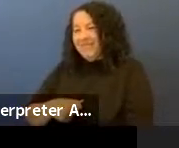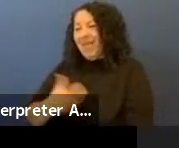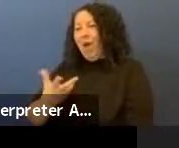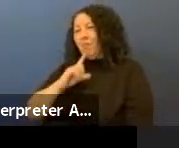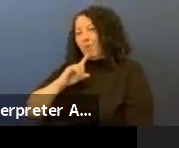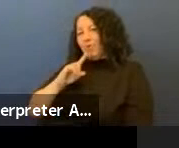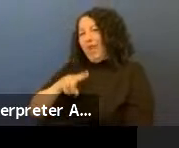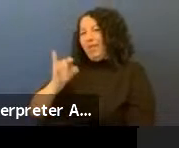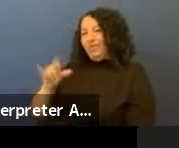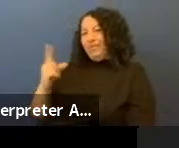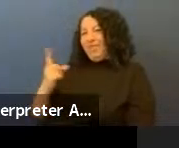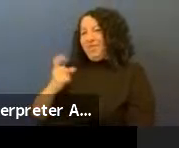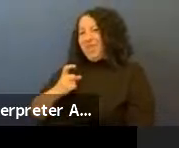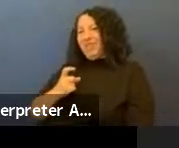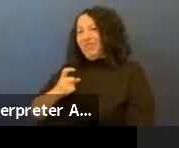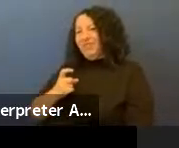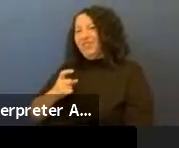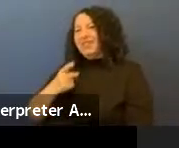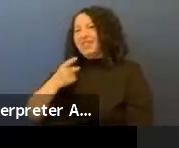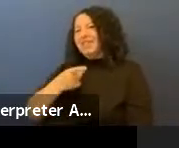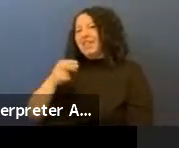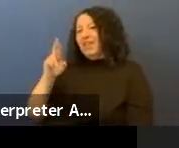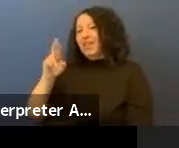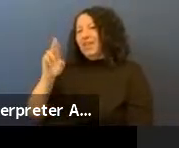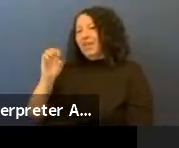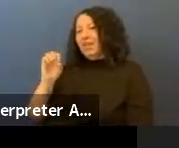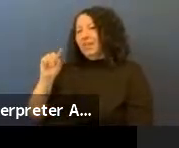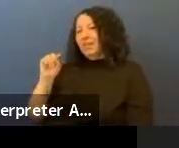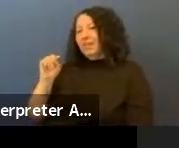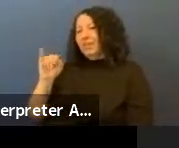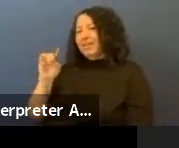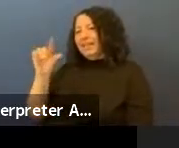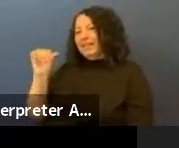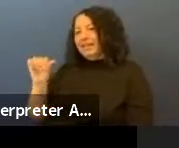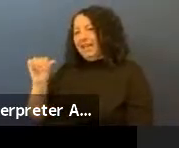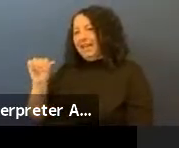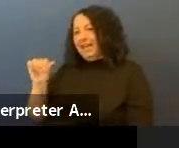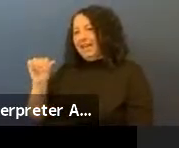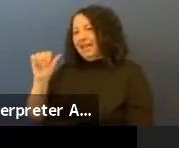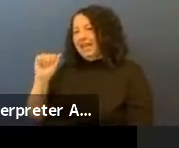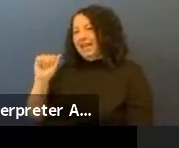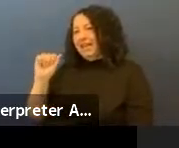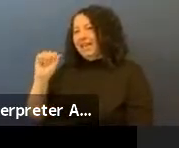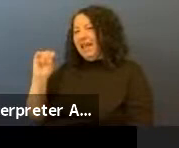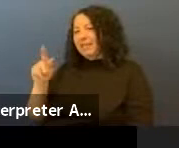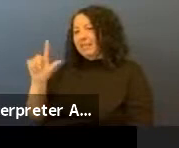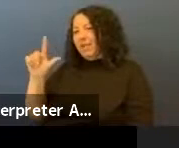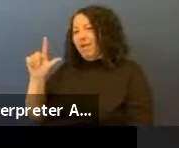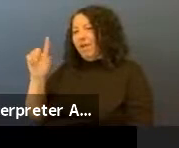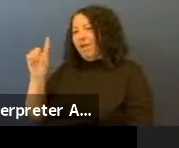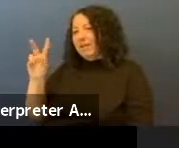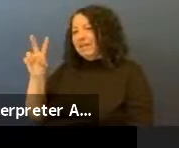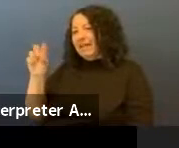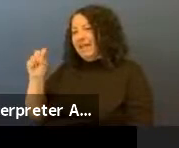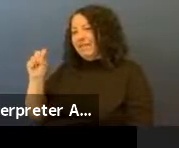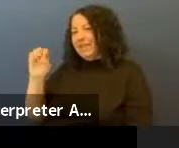This is Richenda Aspinall Davis Eades and